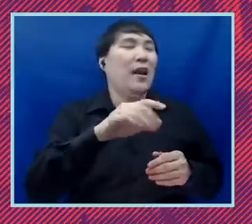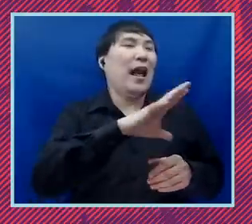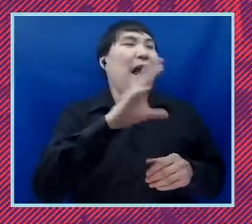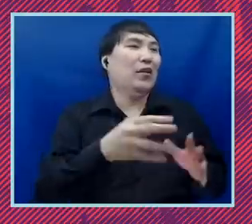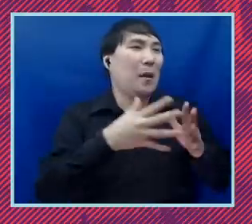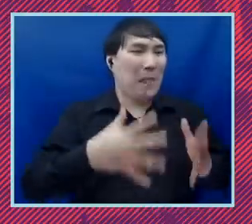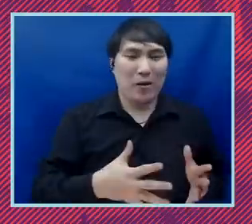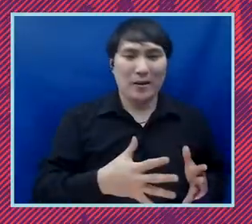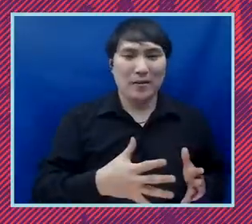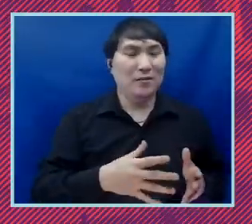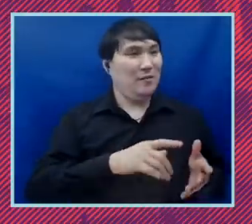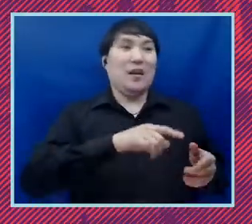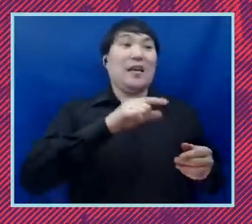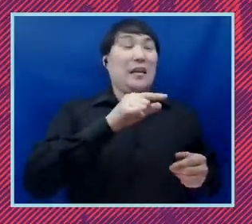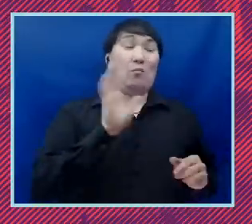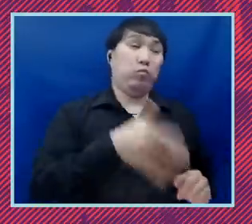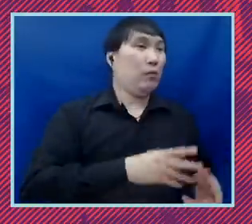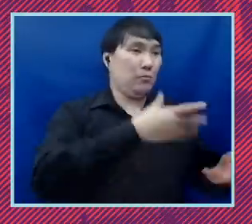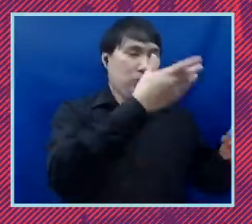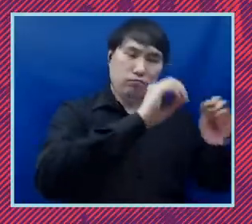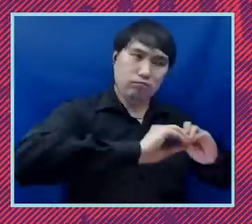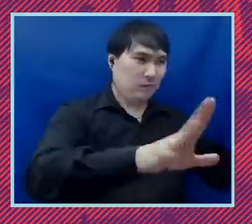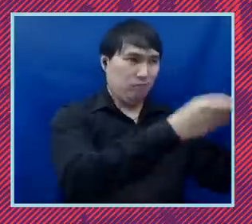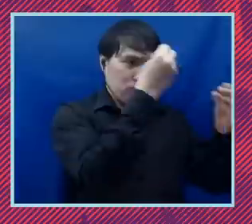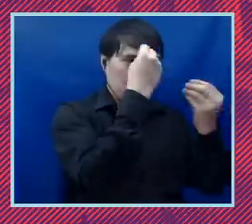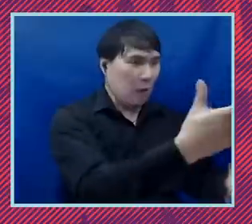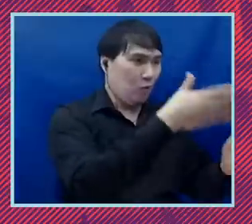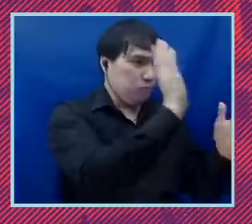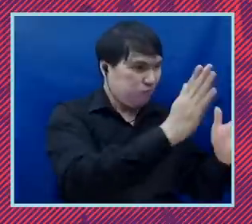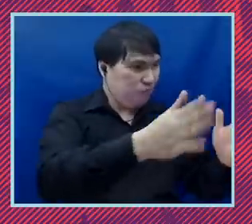it out for our audiences and then our activists are going to talk about a particular action that's